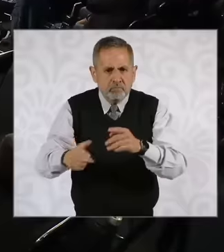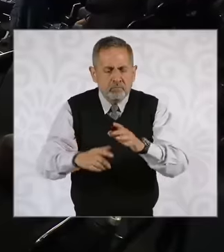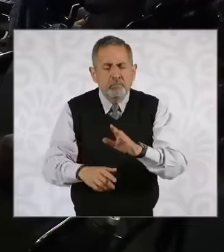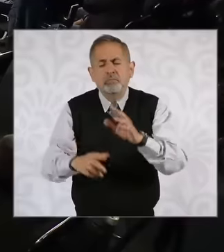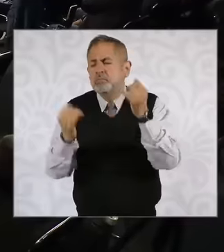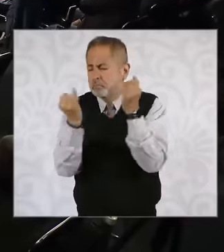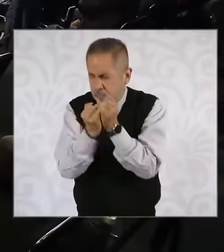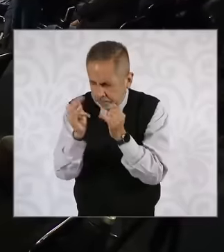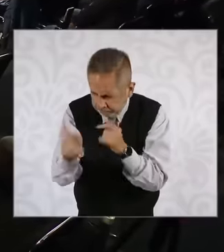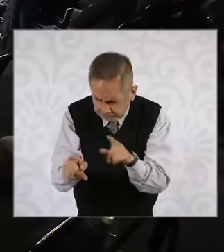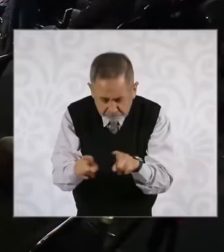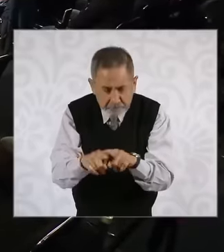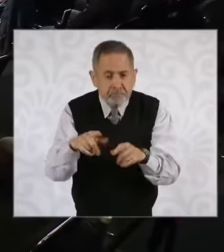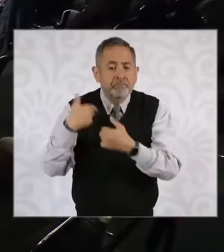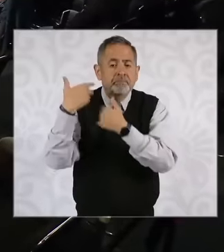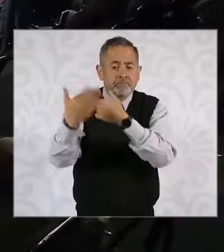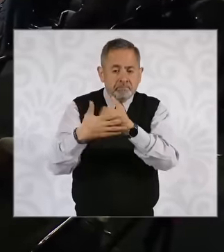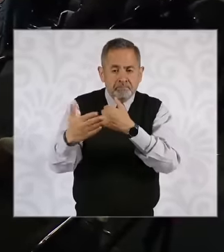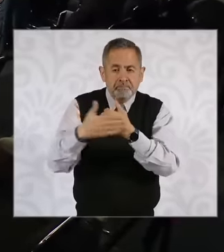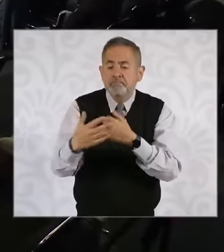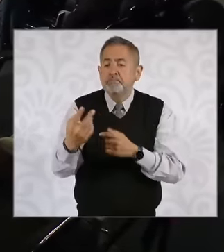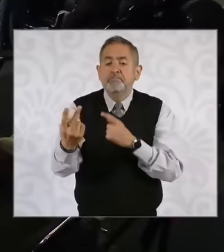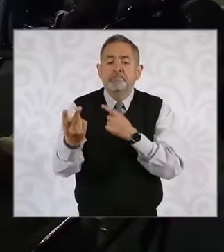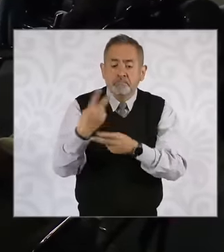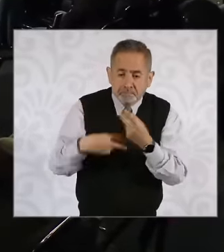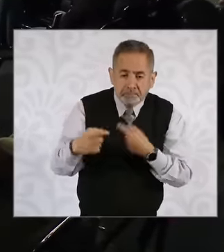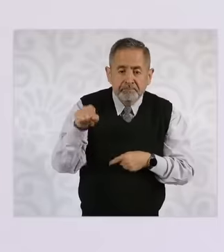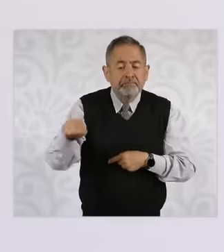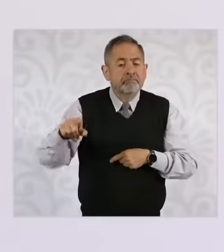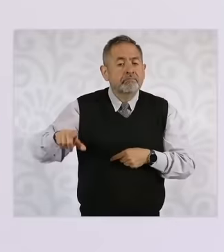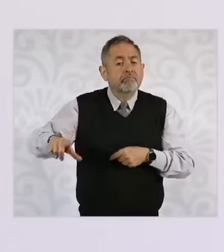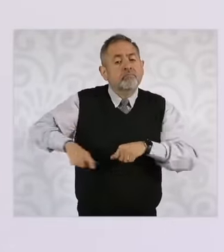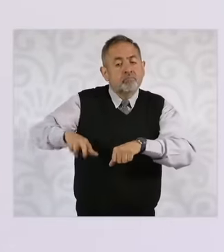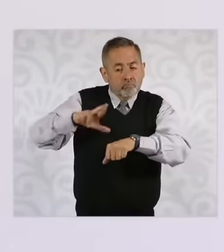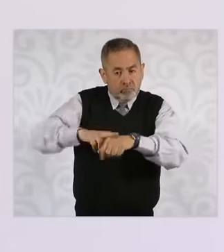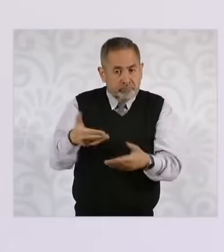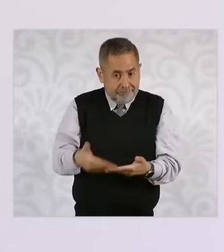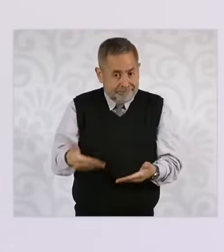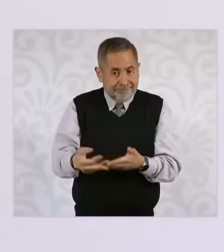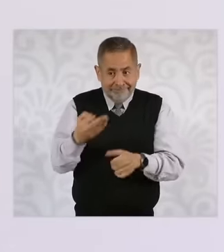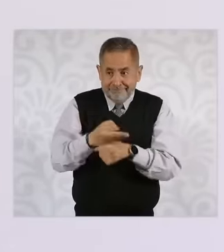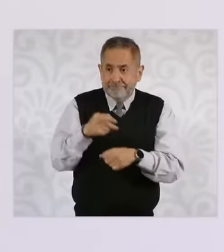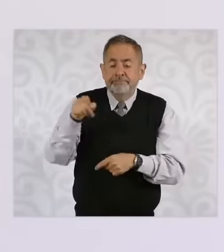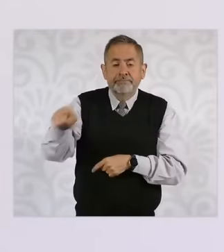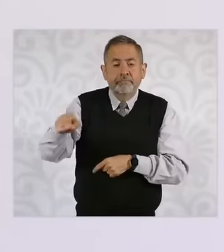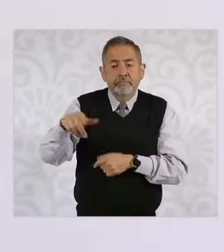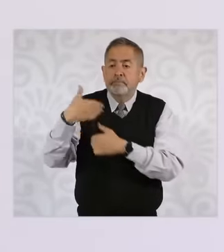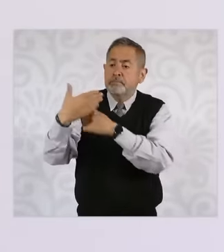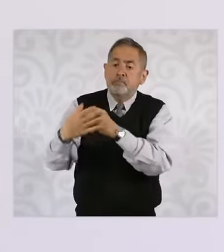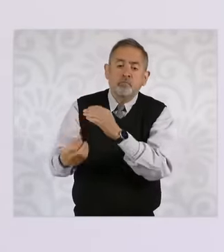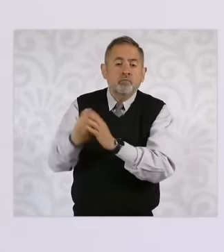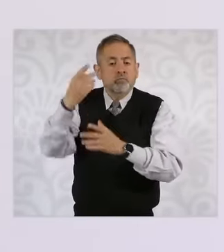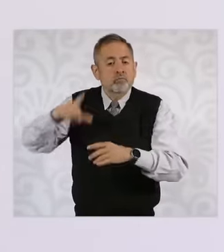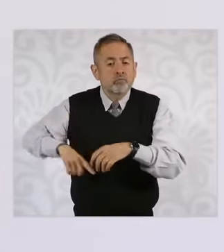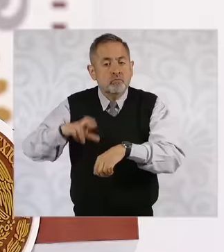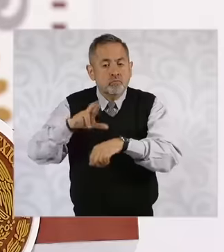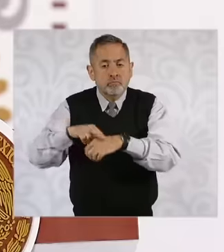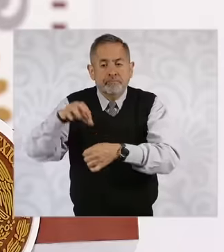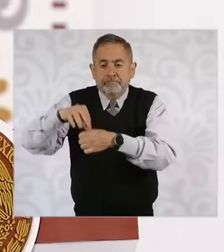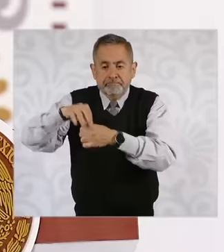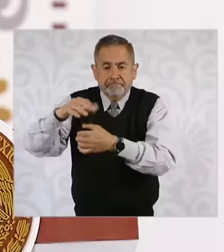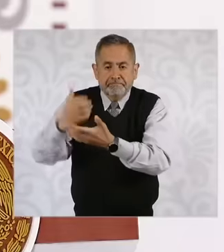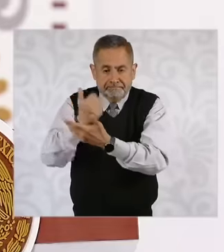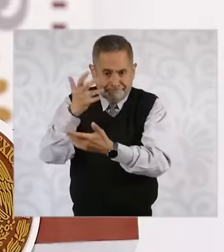way the current governor and the new governor the elected governor will come soon to be able to